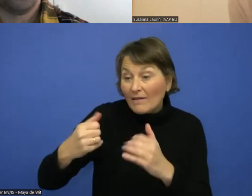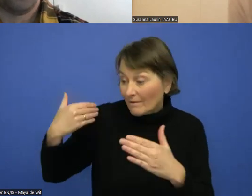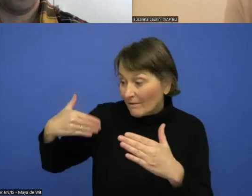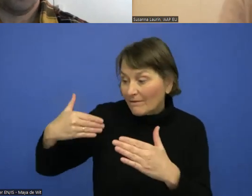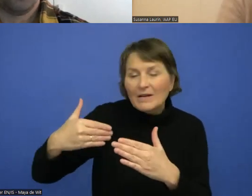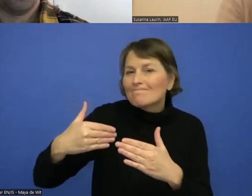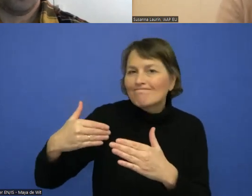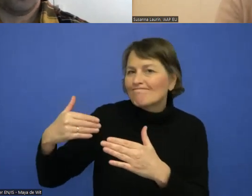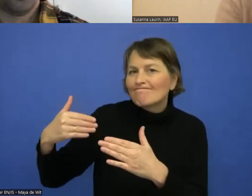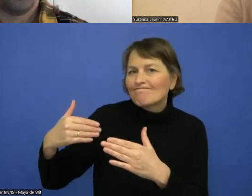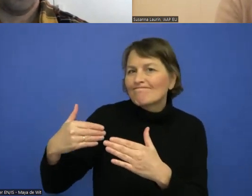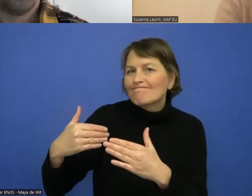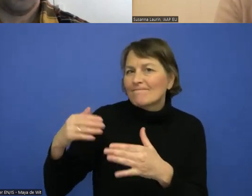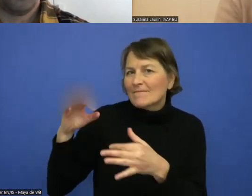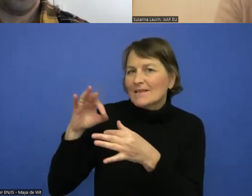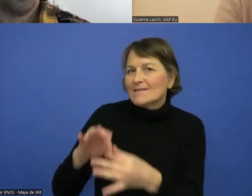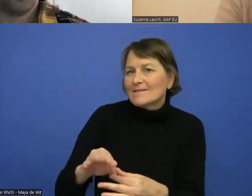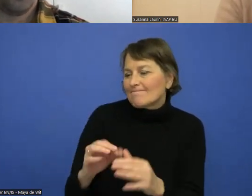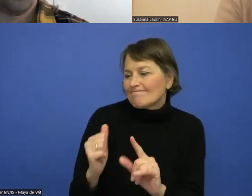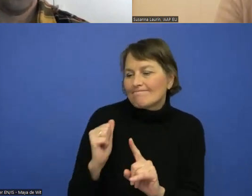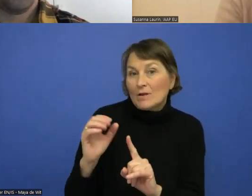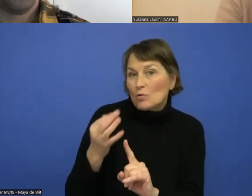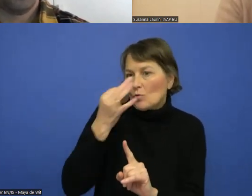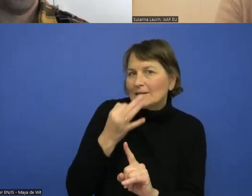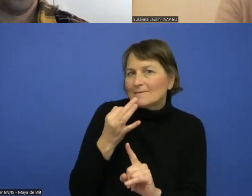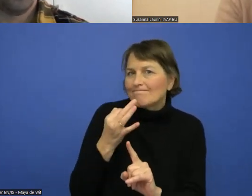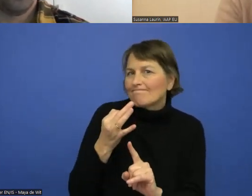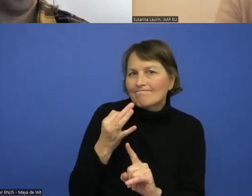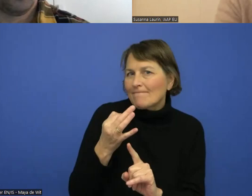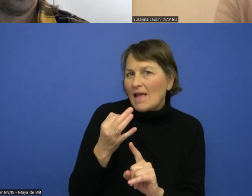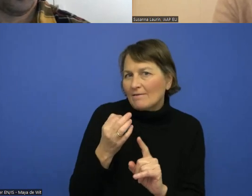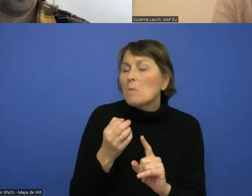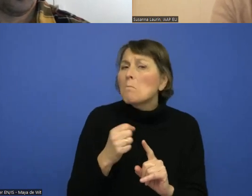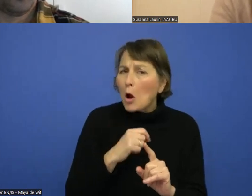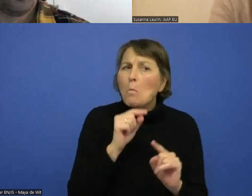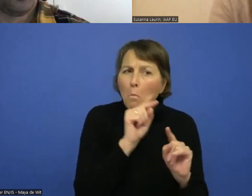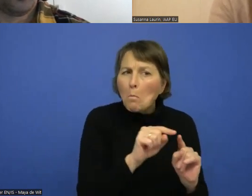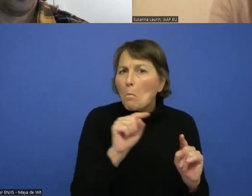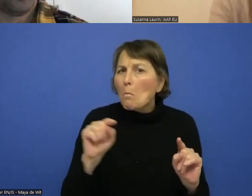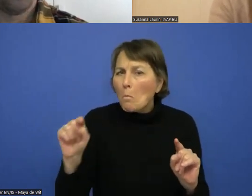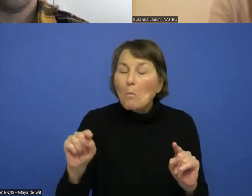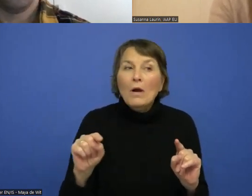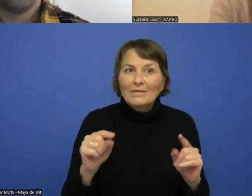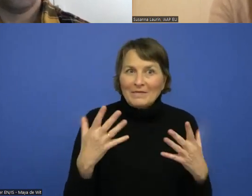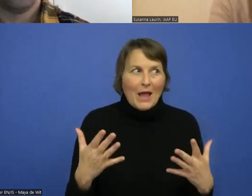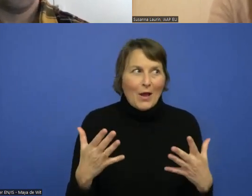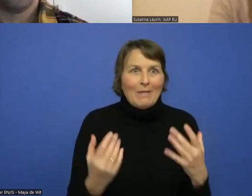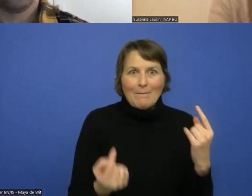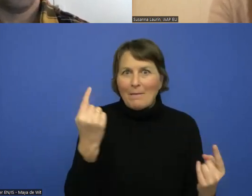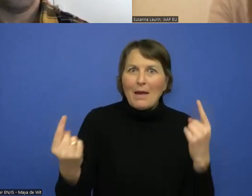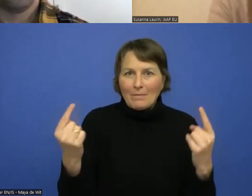But definitely quite a few initiatives going on at the same time here.